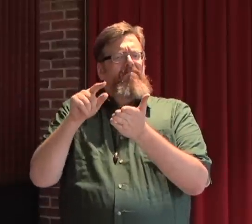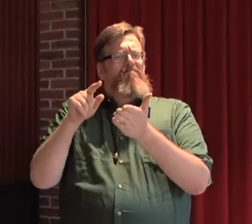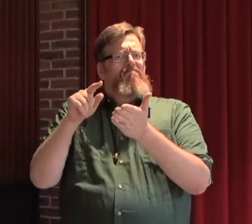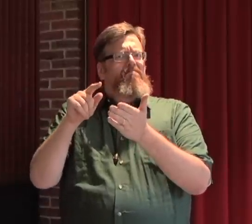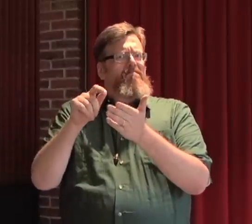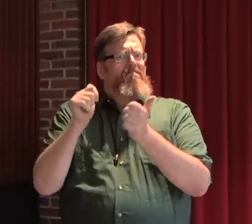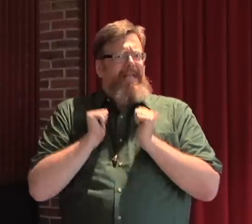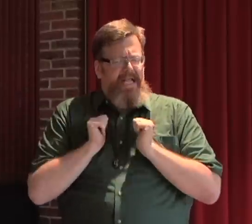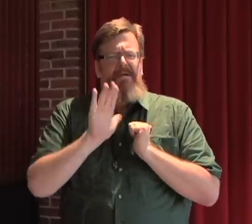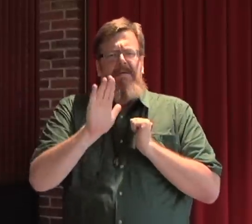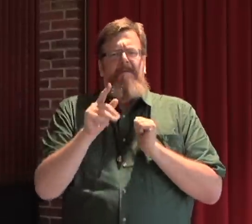The important parts of the play that I'd like to share with you